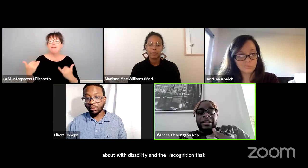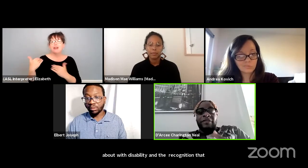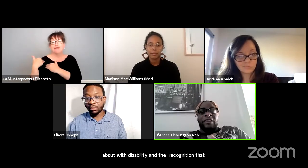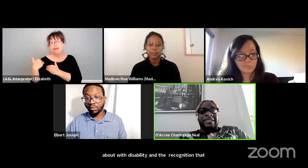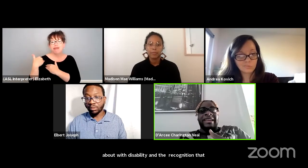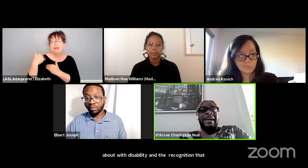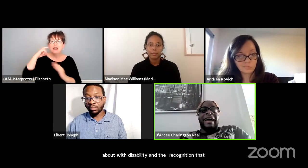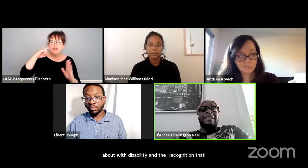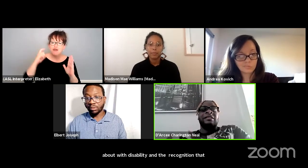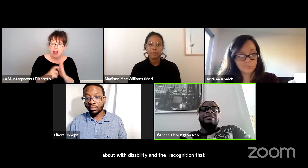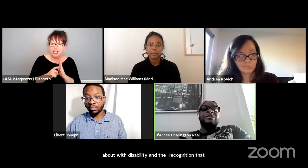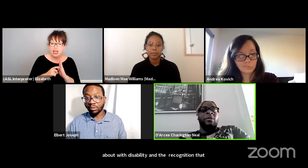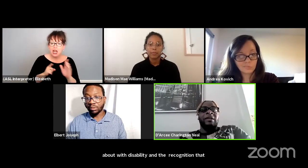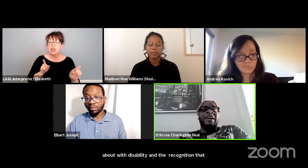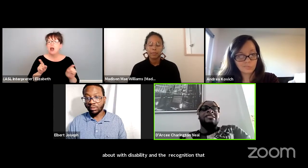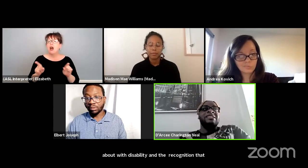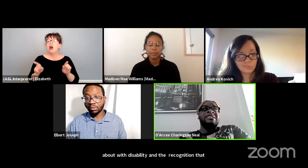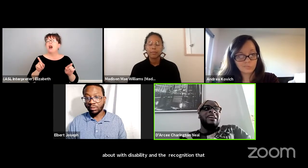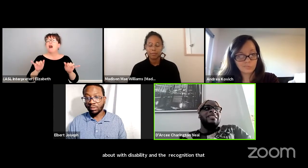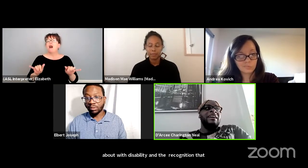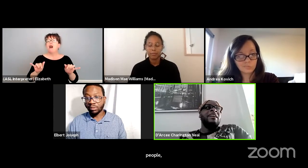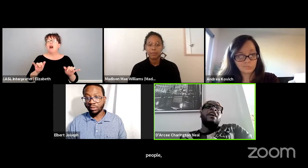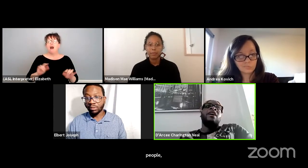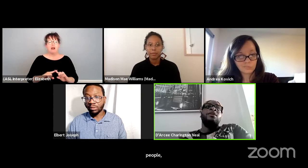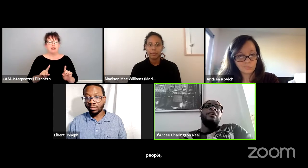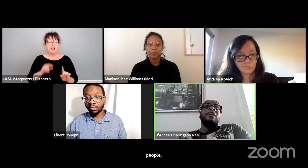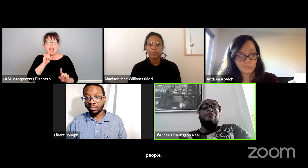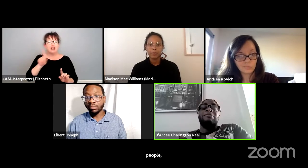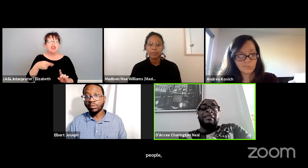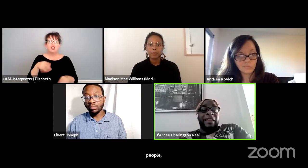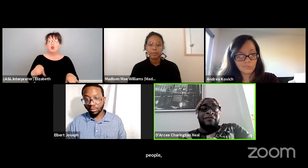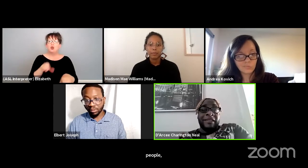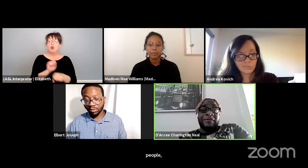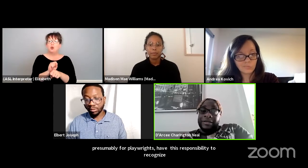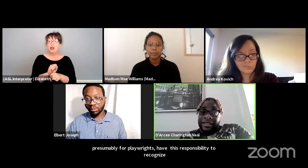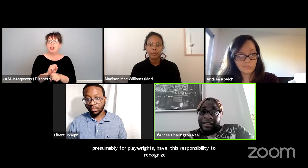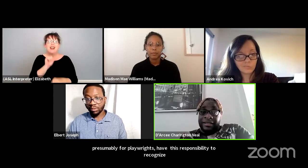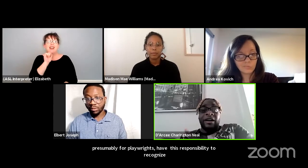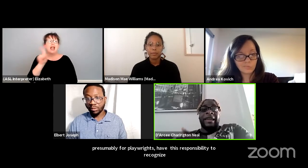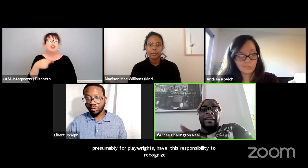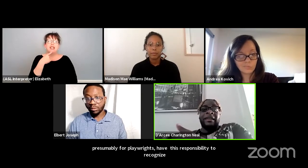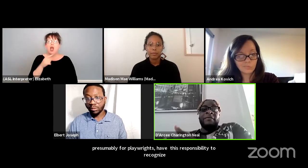the difference and to actually do the work. Not just say that, oh, you know it would be lovely if we did know, like,